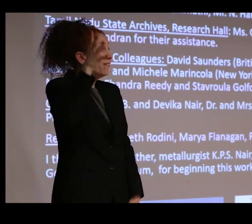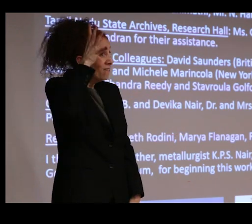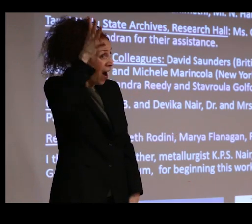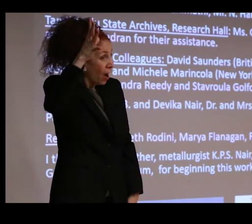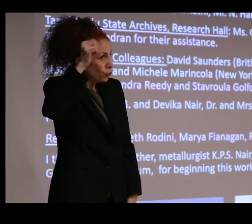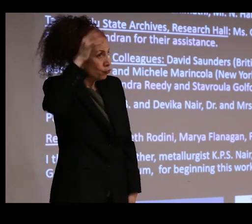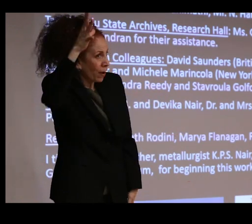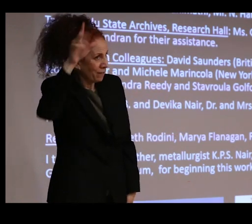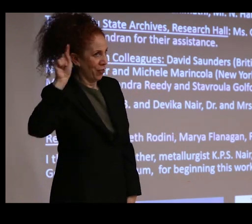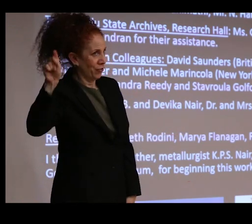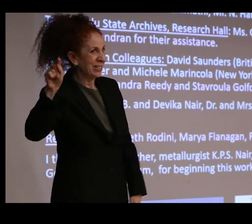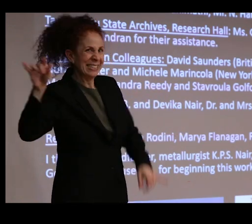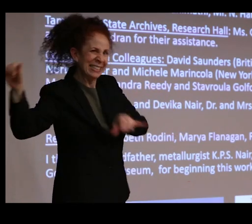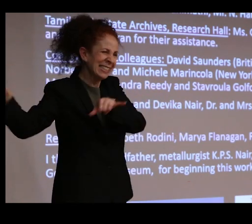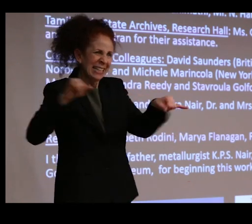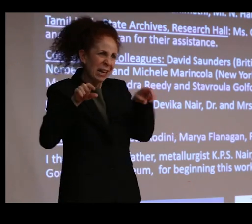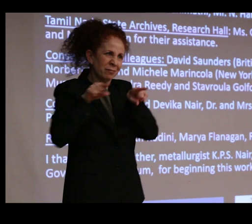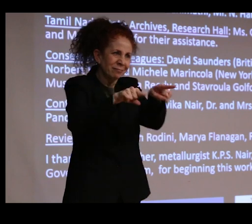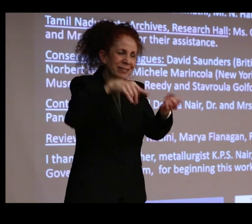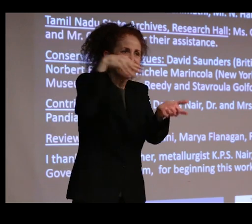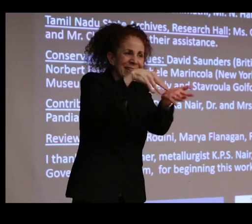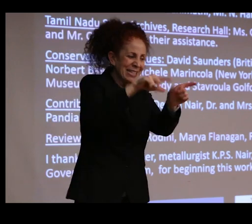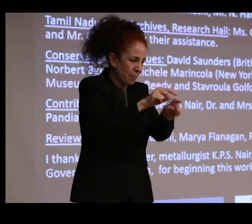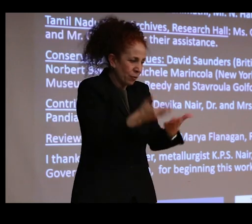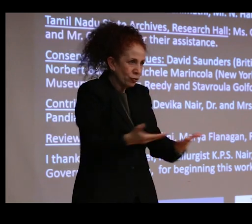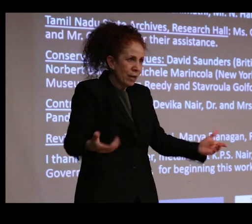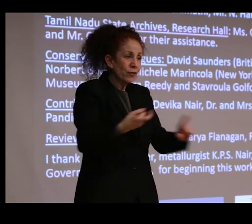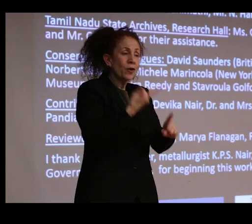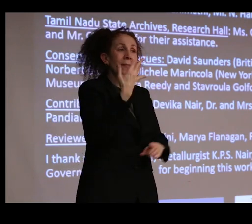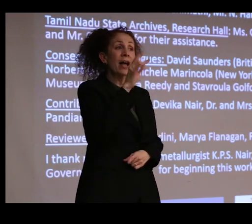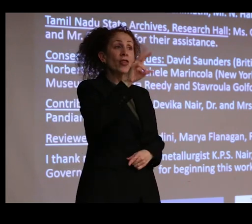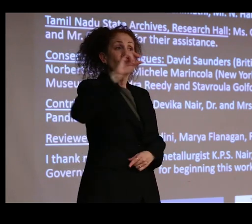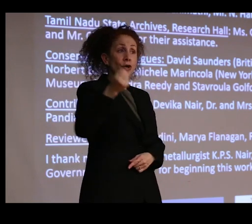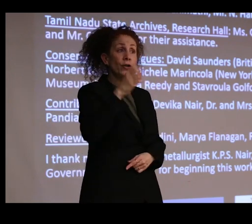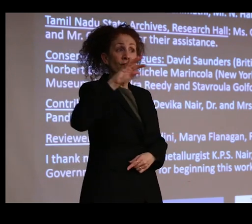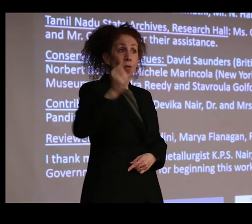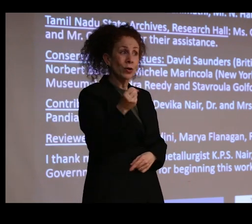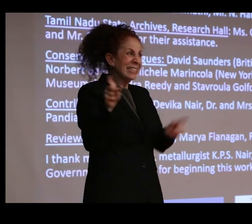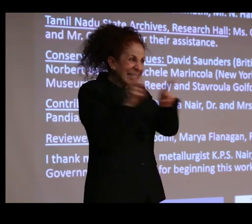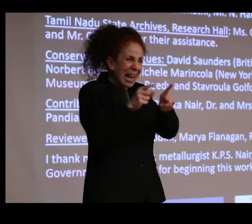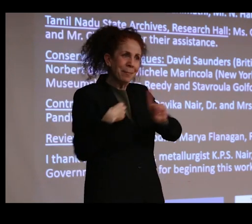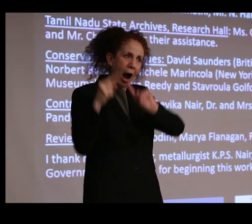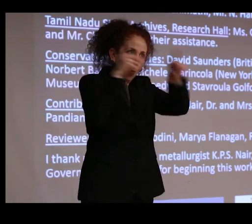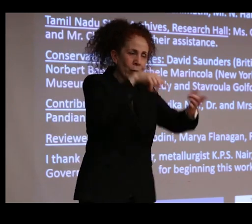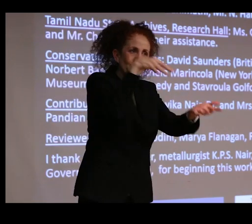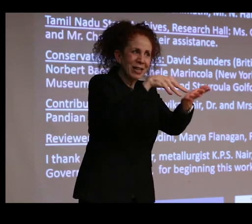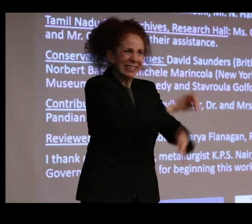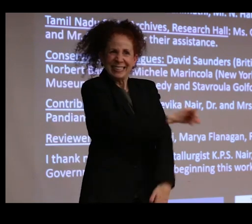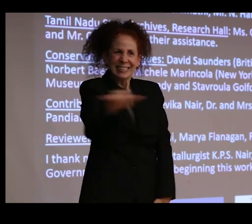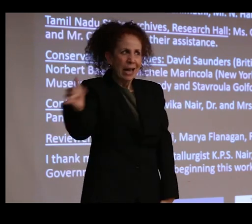had been studying the exact same collections in the 1930s and '40s that I went to study in 2009.